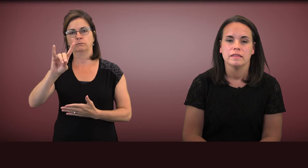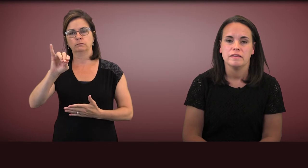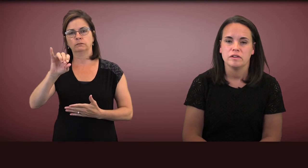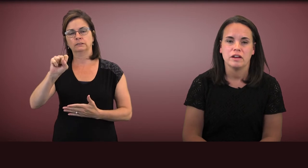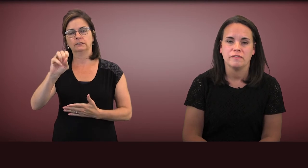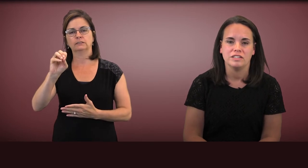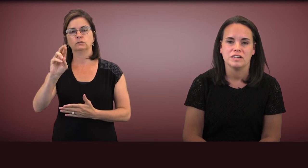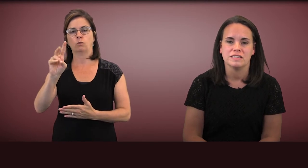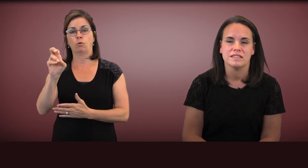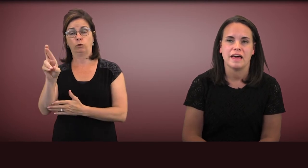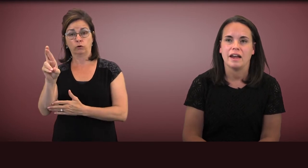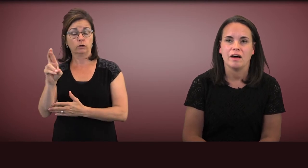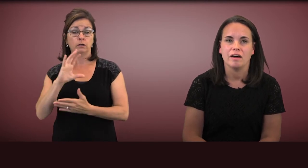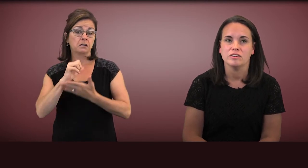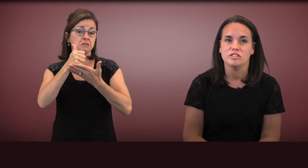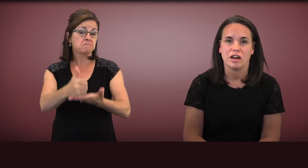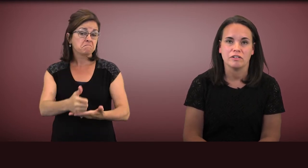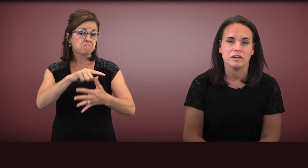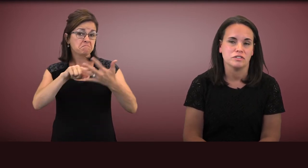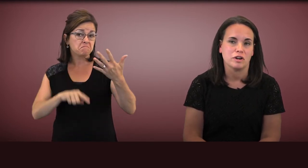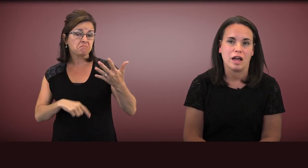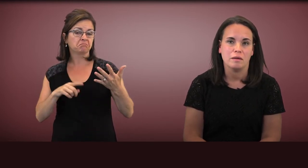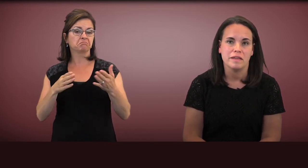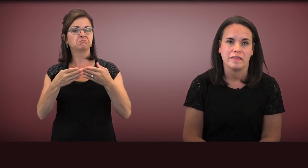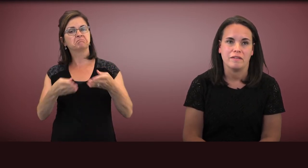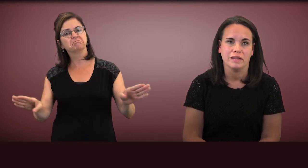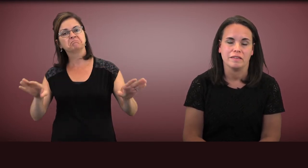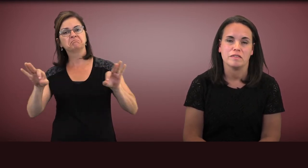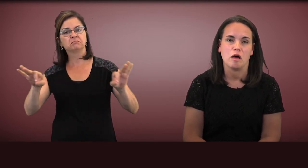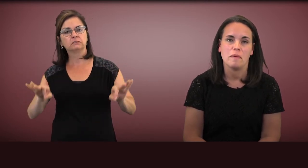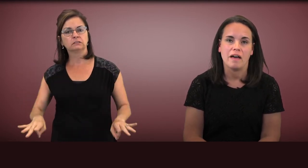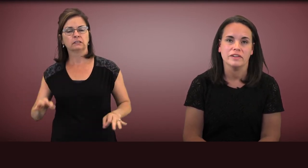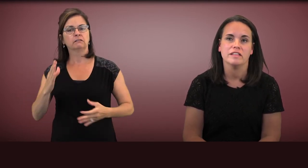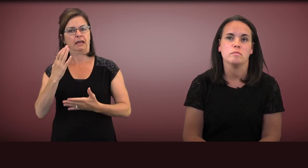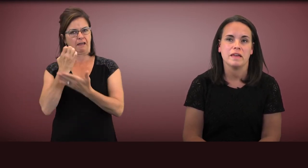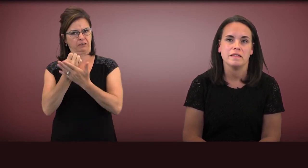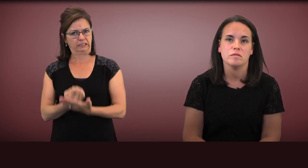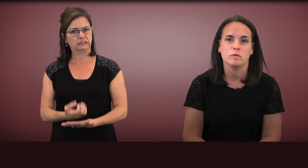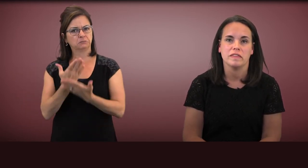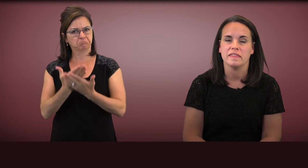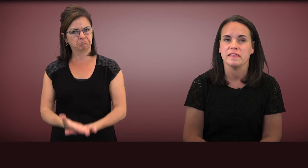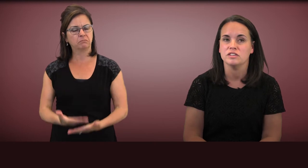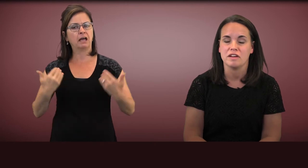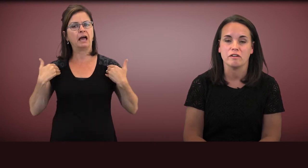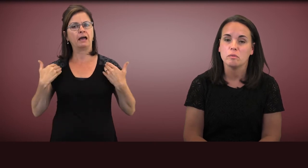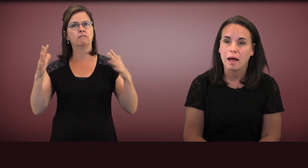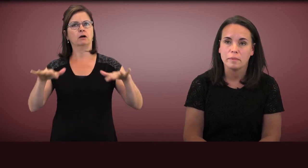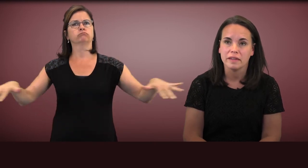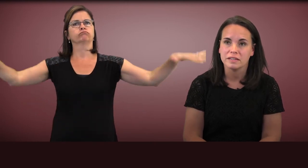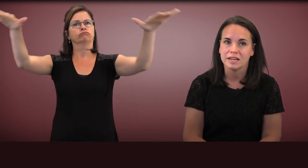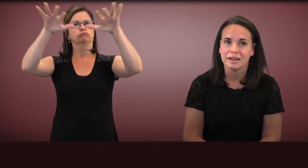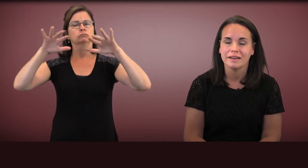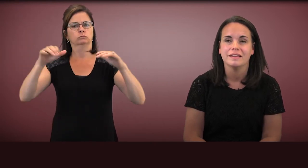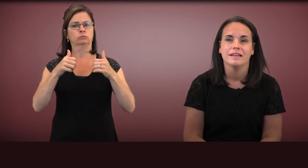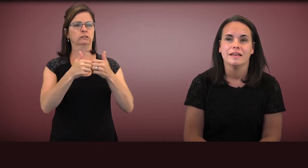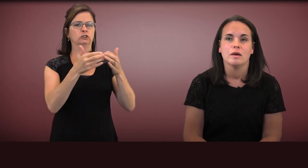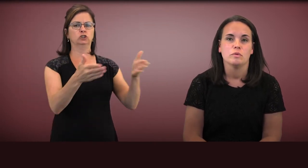These are interventions that are generally described as having some evidence base within the general population,